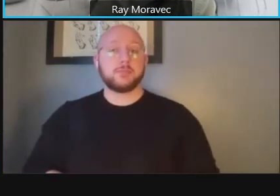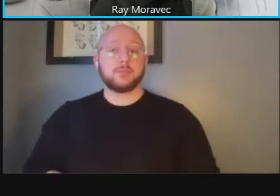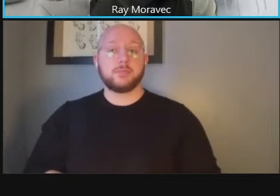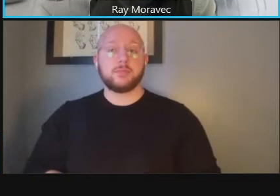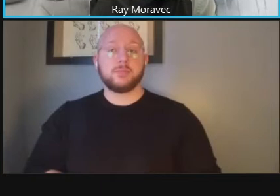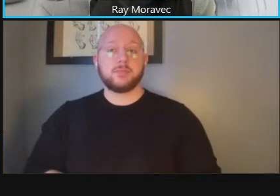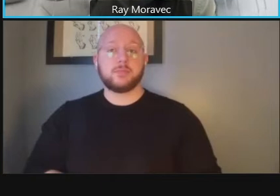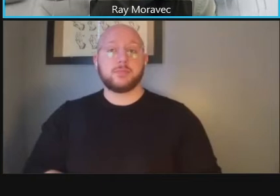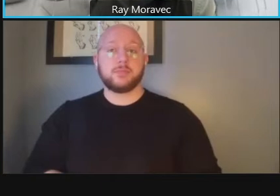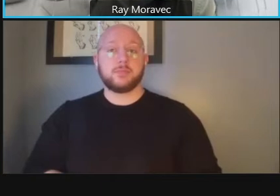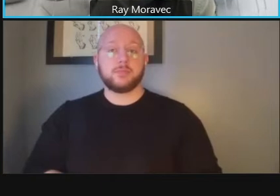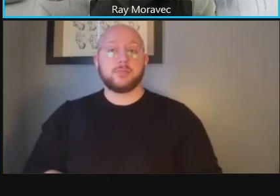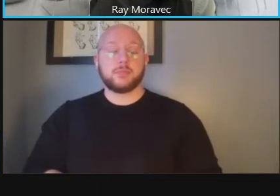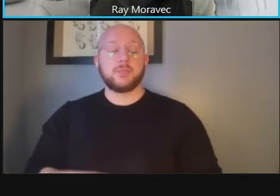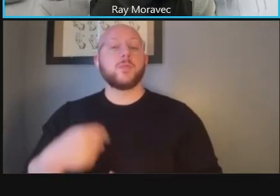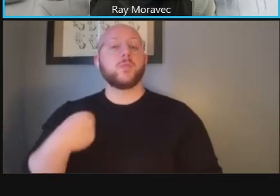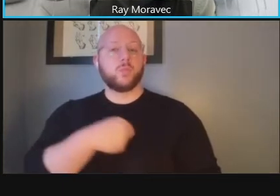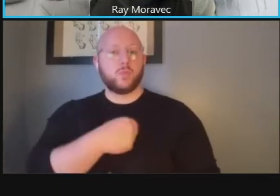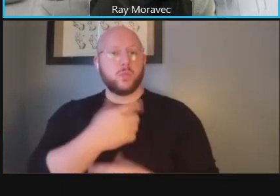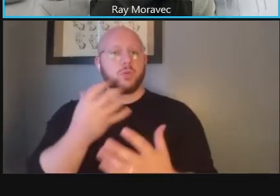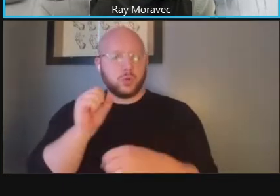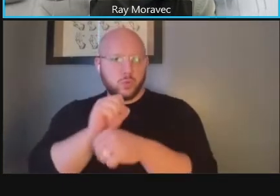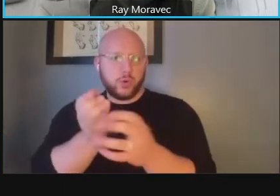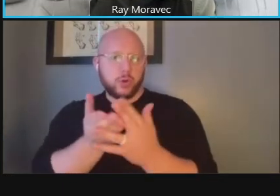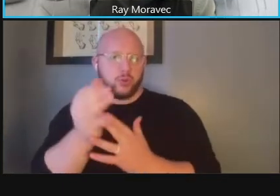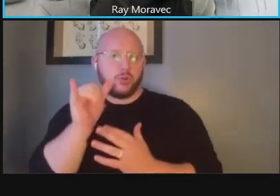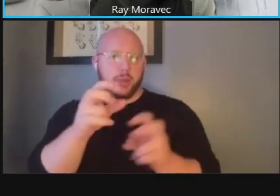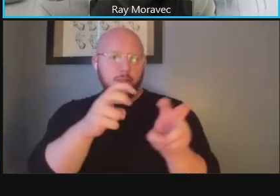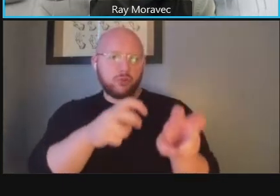to work through that transition there are some planet center meeting areas that we